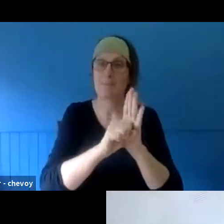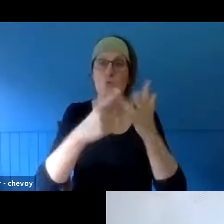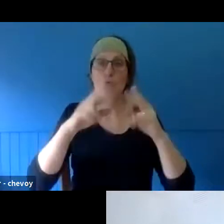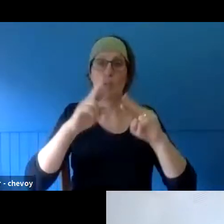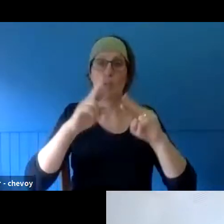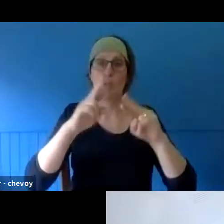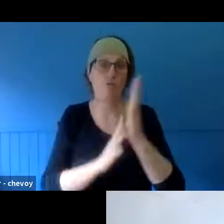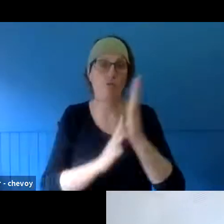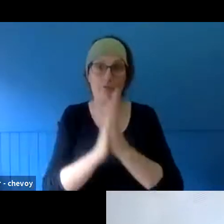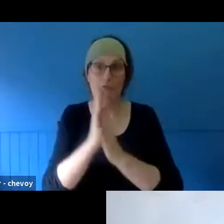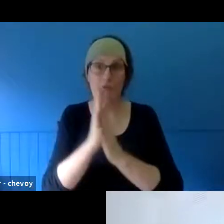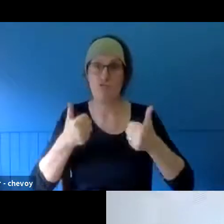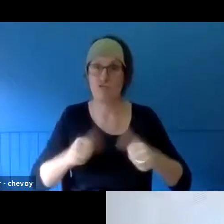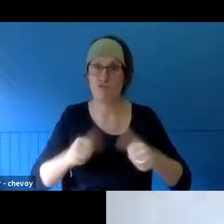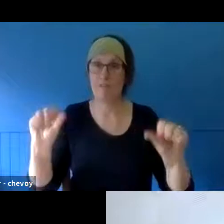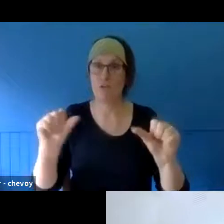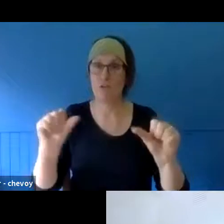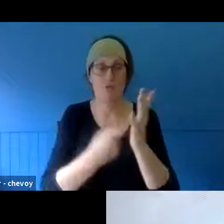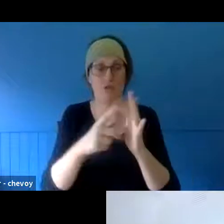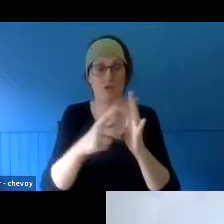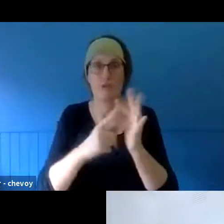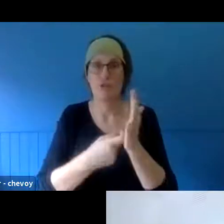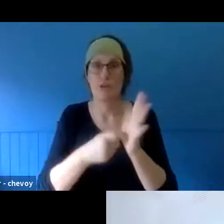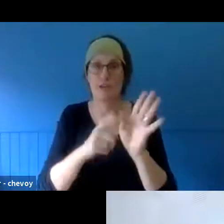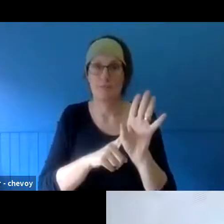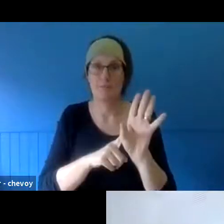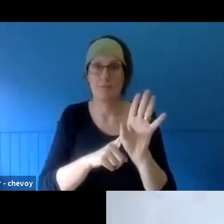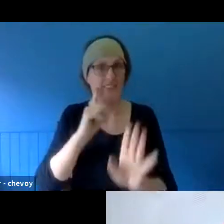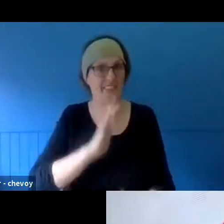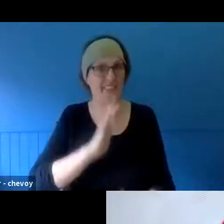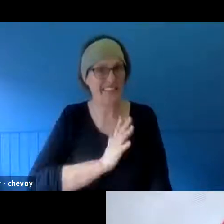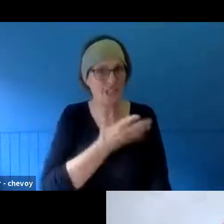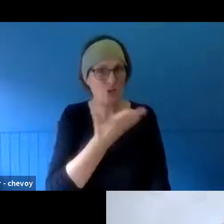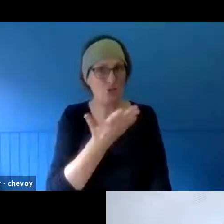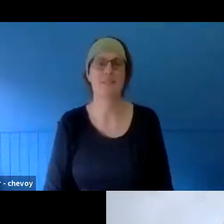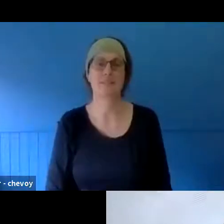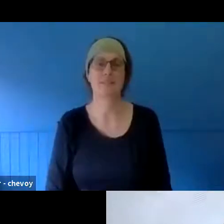interesting - to put this in context, this is Tasmania after the